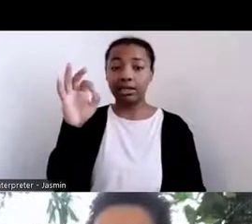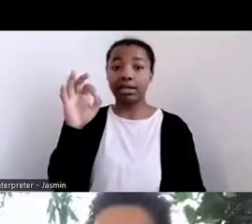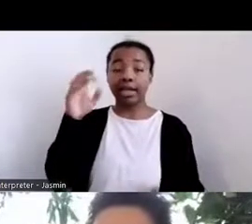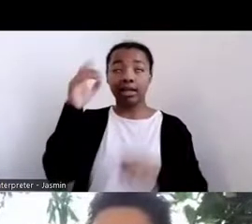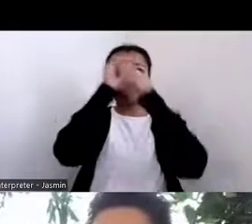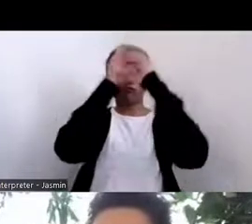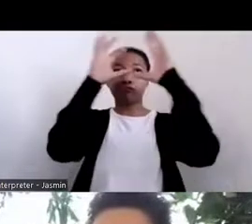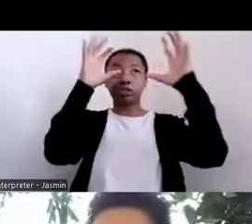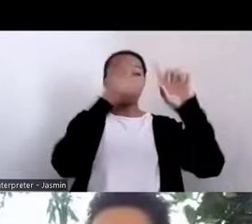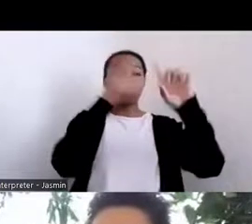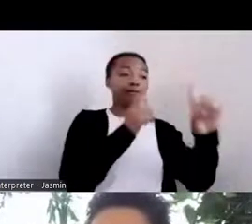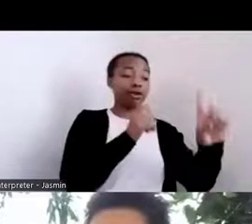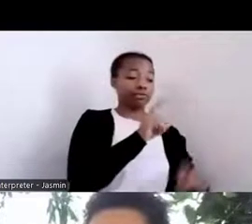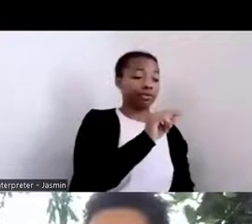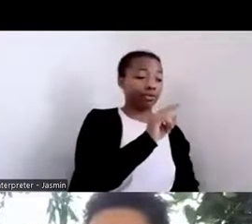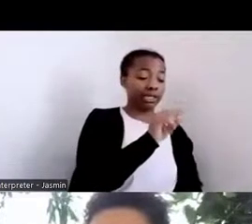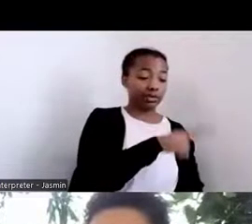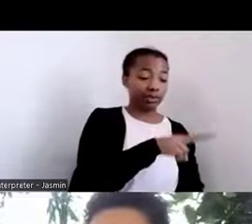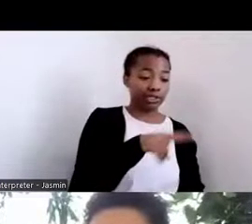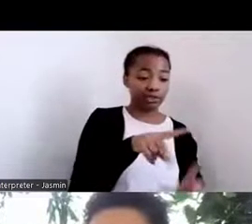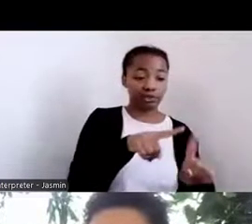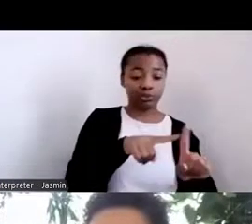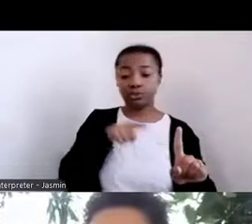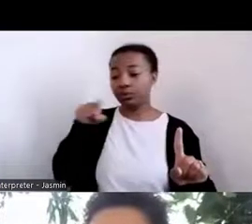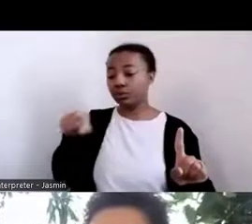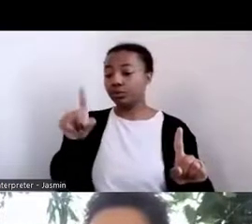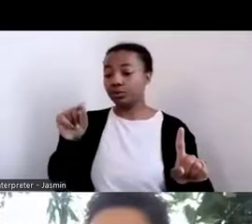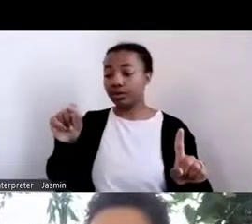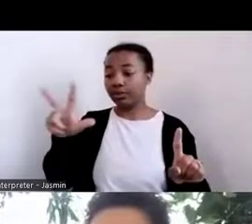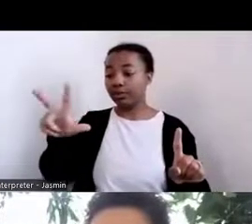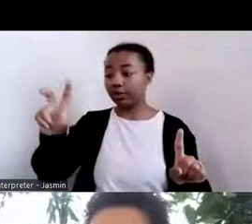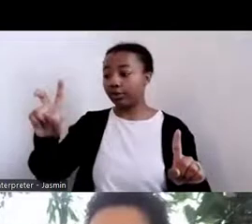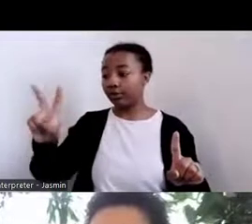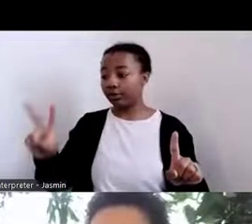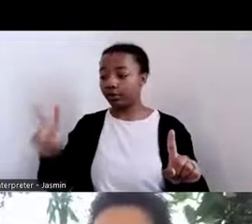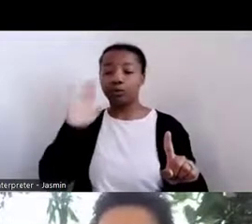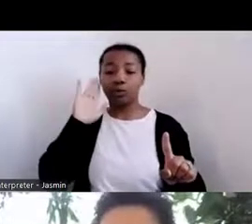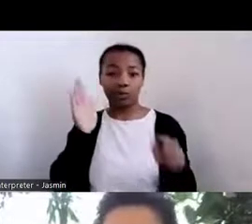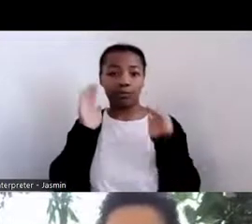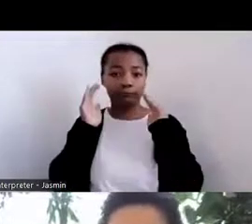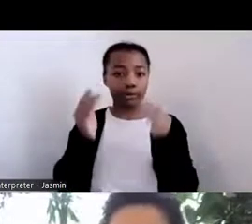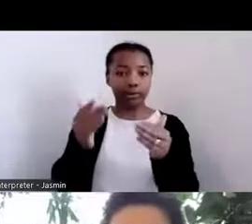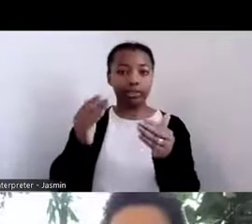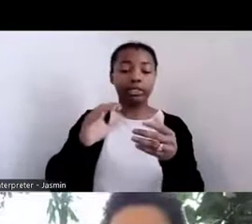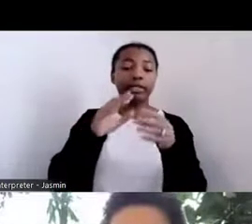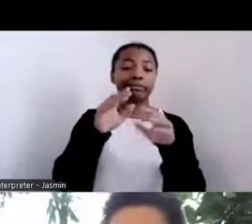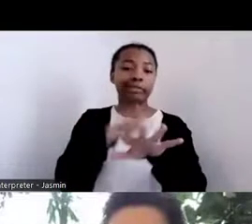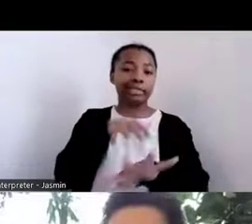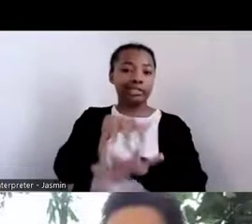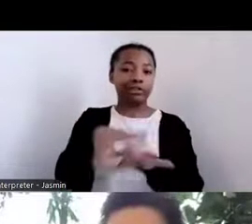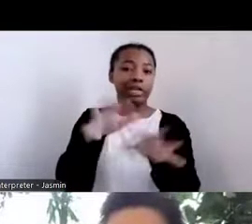about the indigenous languages and the importance of supporting that, it's really important that we think about the impacts it